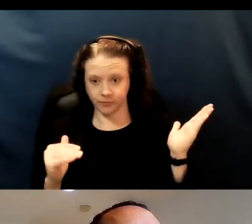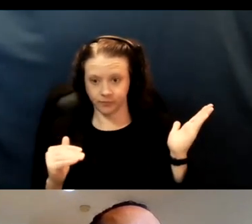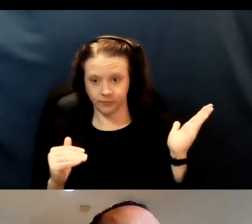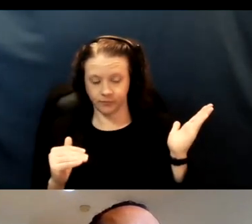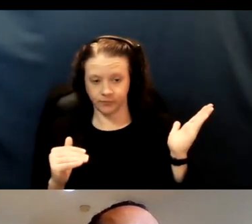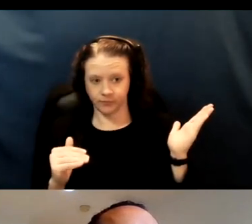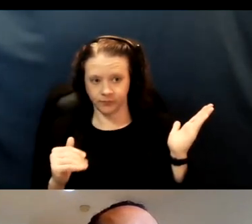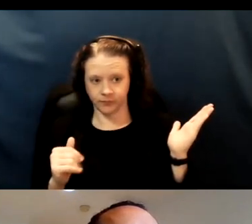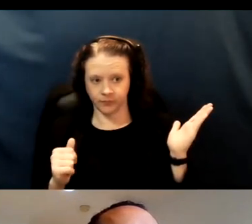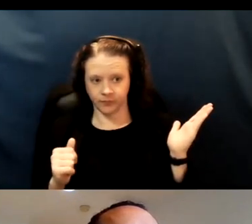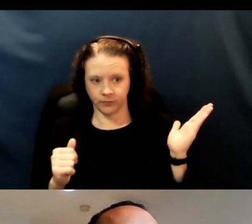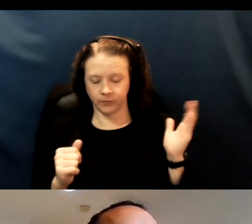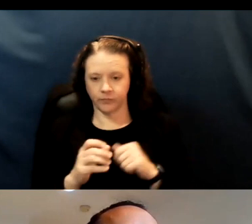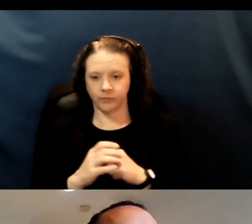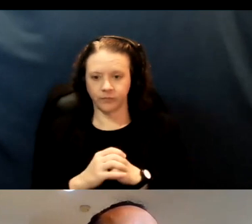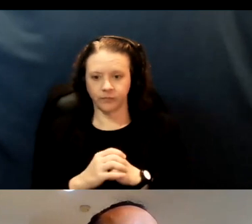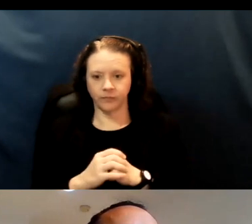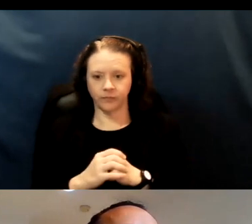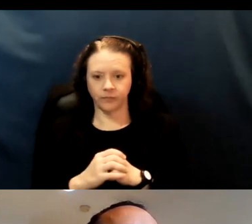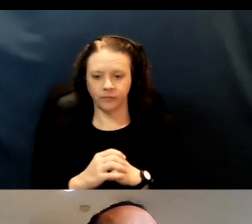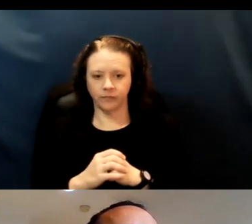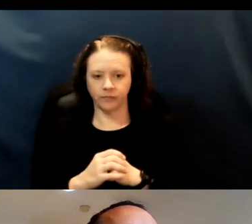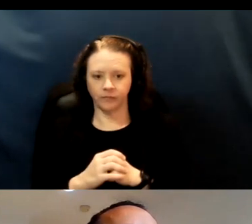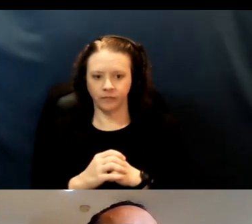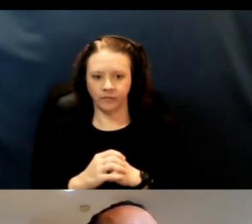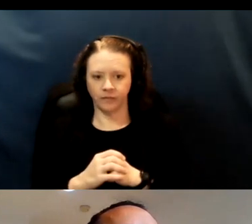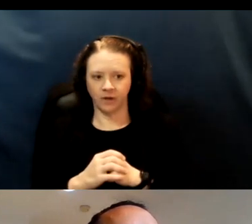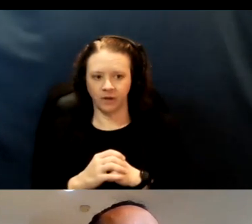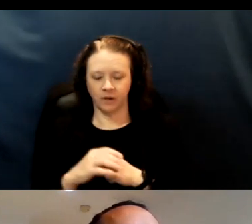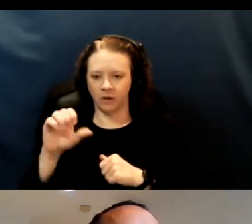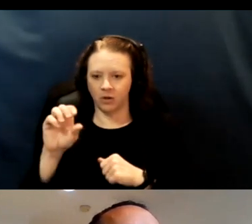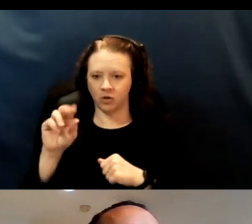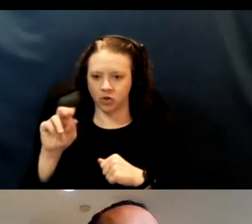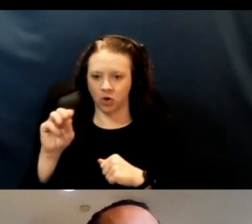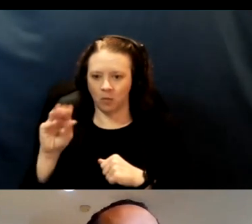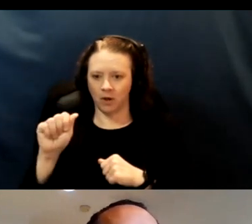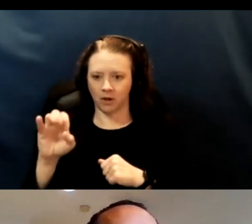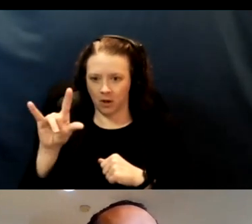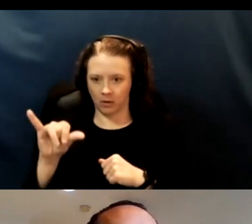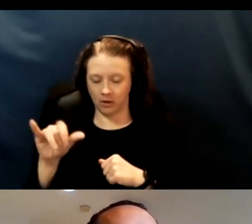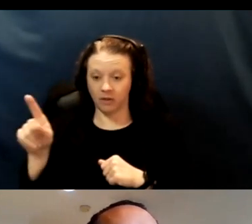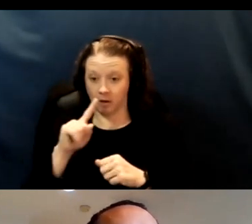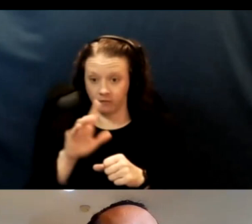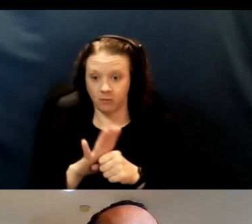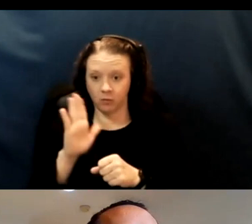on this screen include Sonoma County. So, they confirmed that they are doing in-home vaccinations.